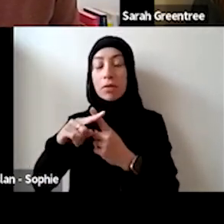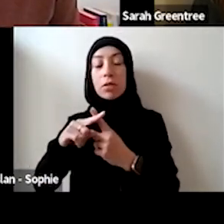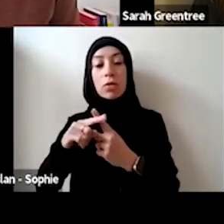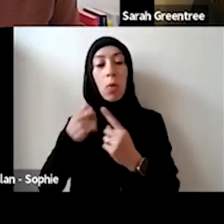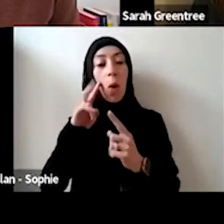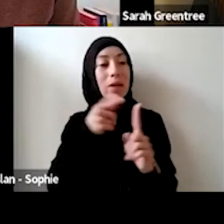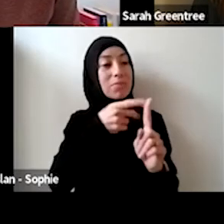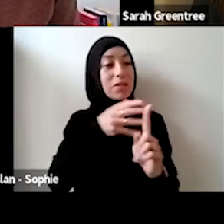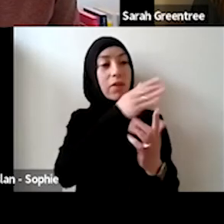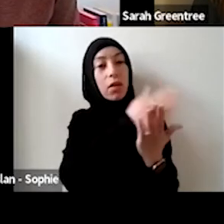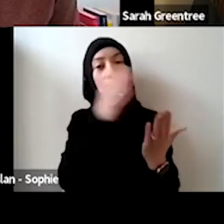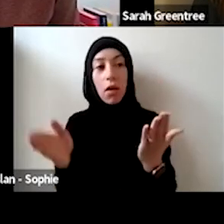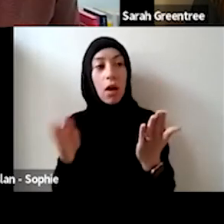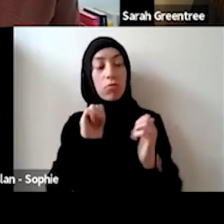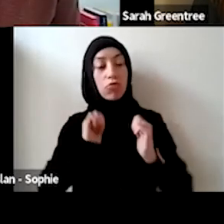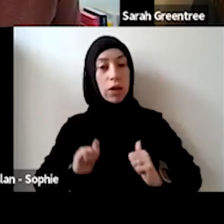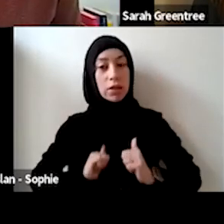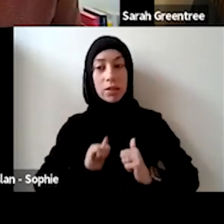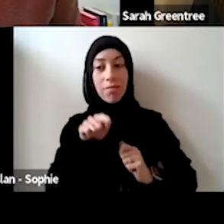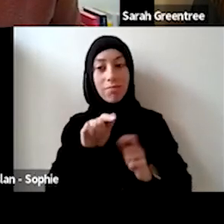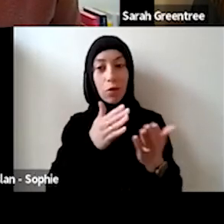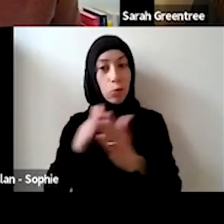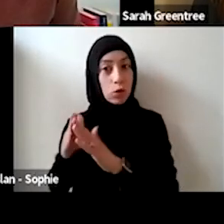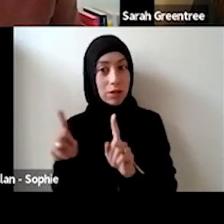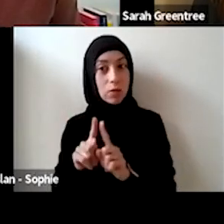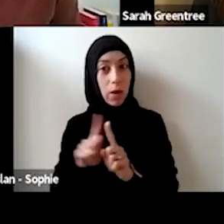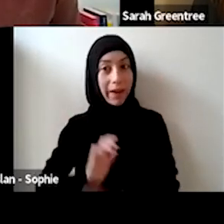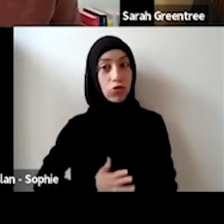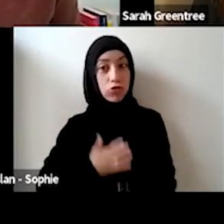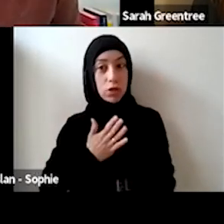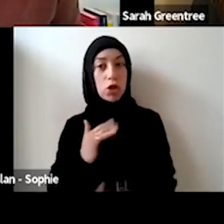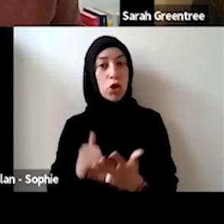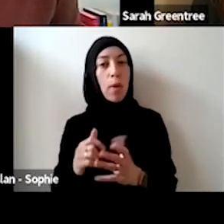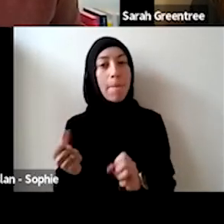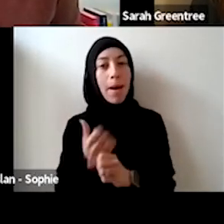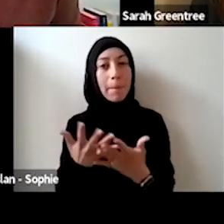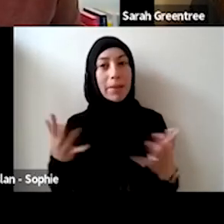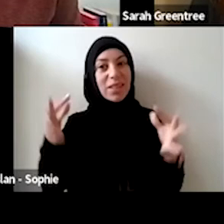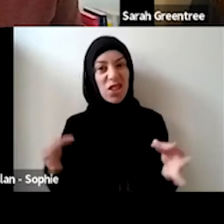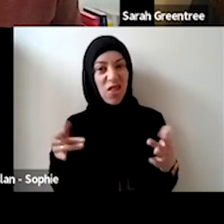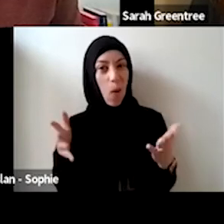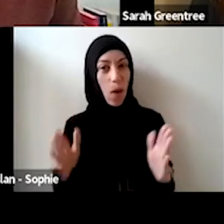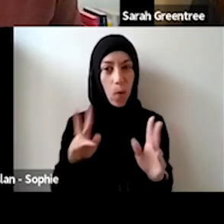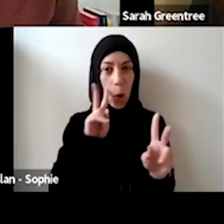look at sort of particular areas of practice and particular communities of interest, as well when we're sort of making the decisions on on the distribution.